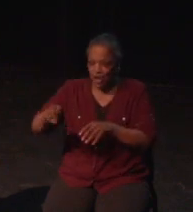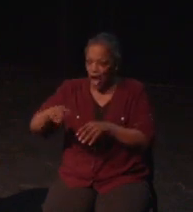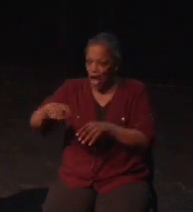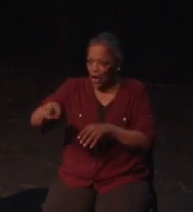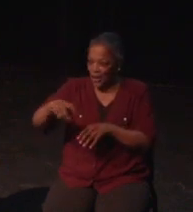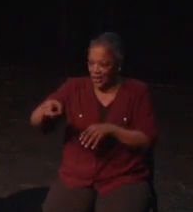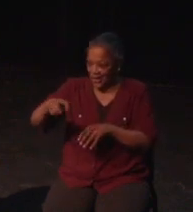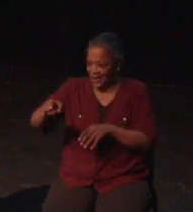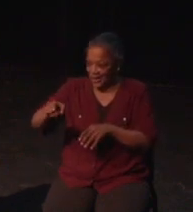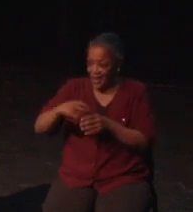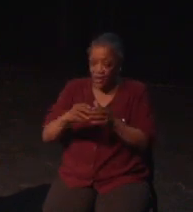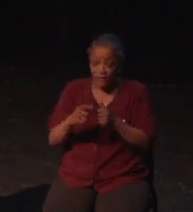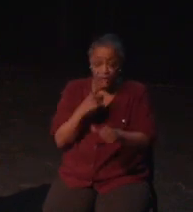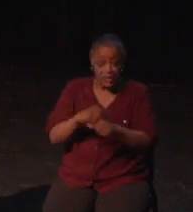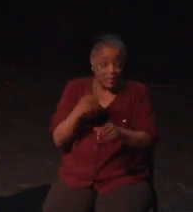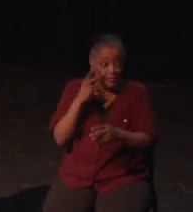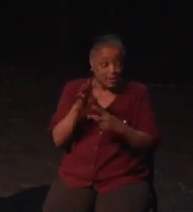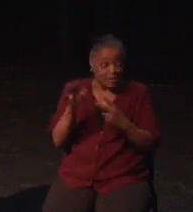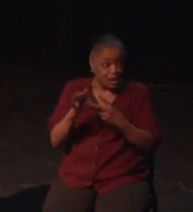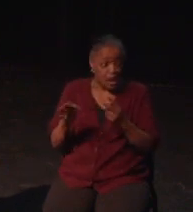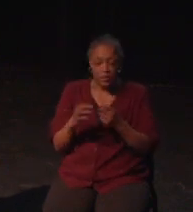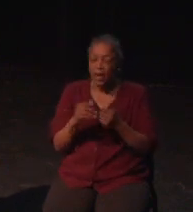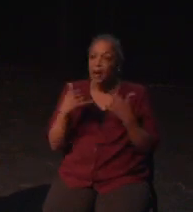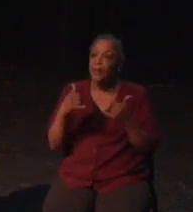important good subtitles are, and I hope it's pretty obvious that